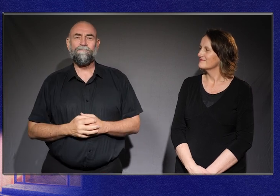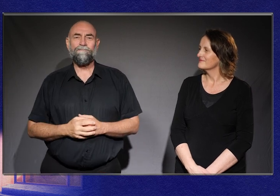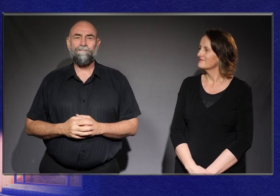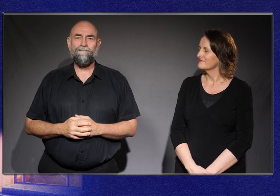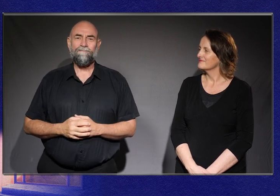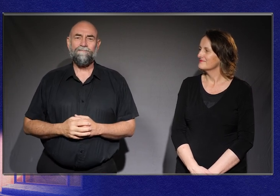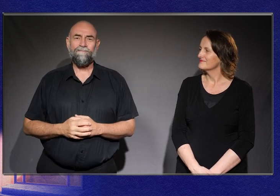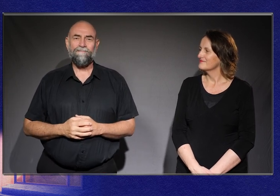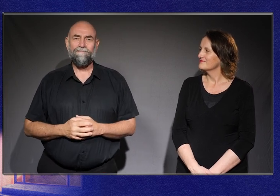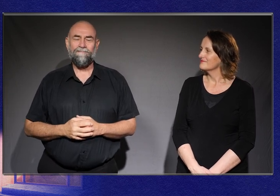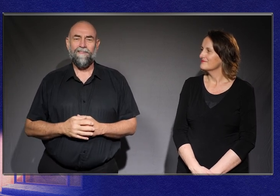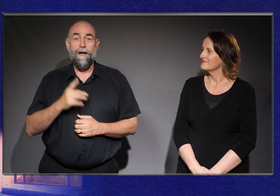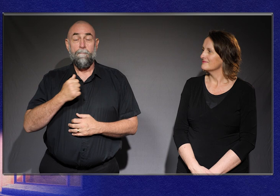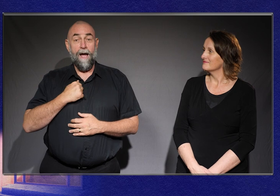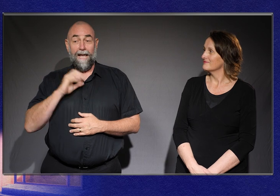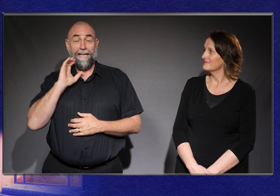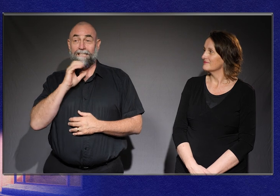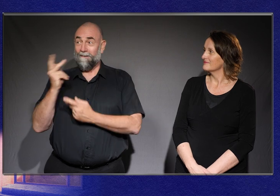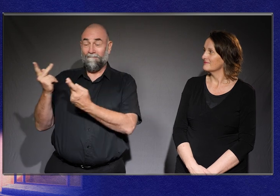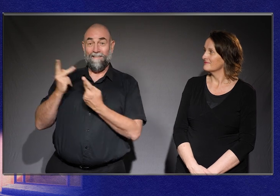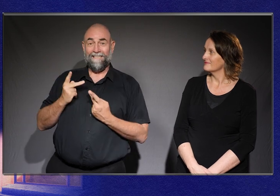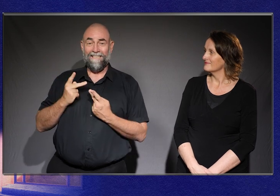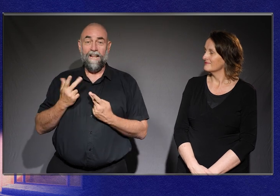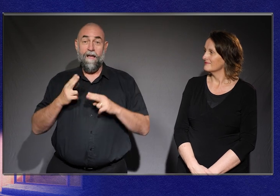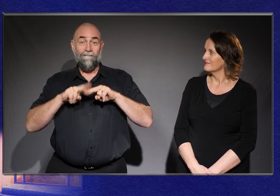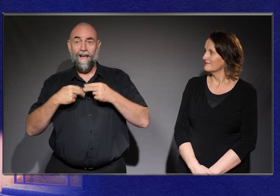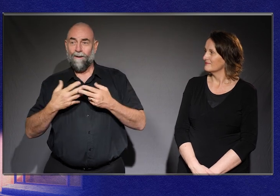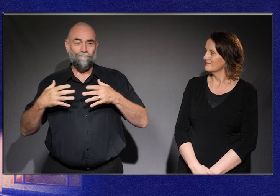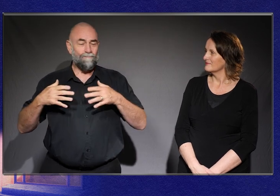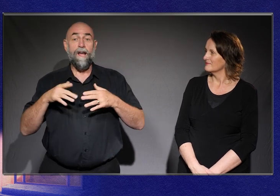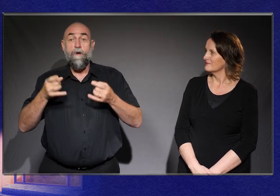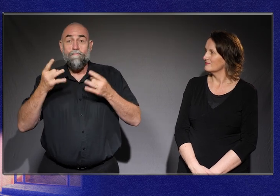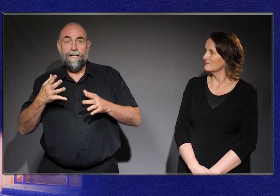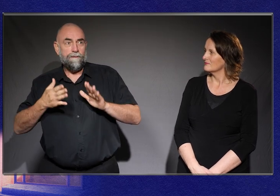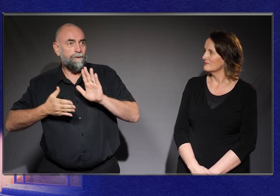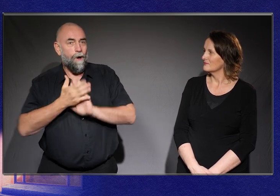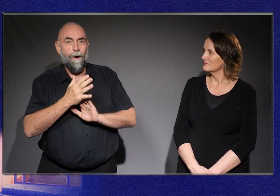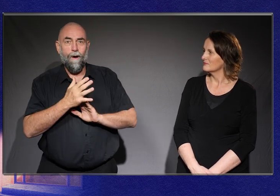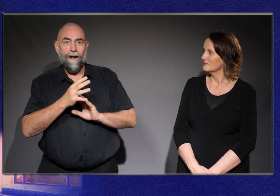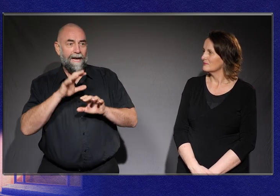My cousins were over, and everyone was getting ready to catch some rabbits.